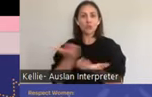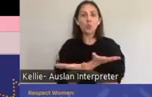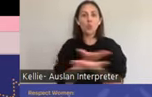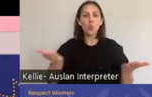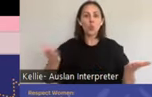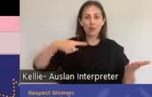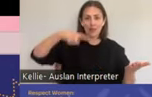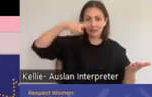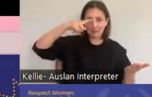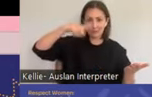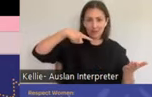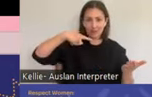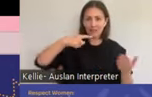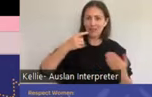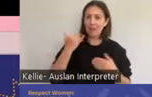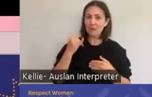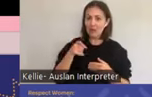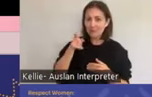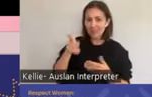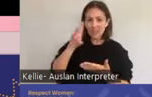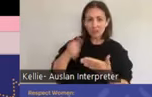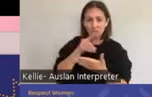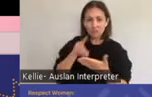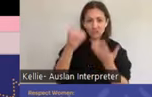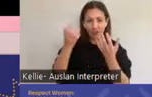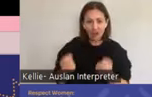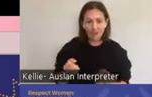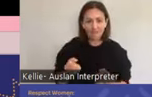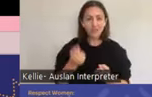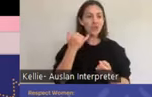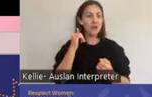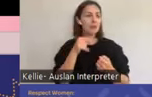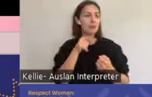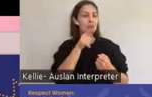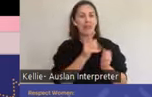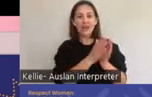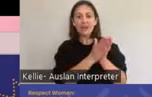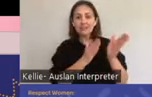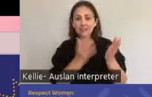and intersecting forms of discrimination and disadvantage based on characteristics of identity